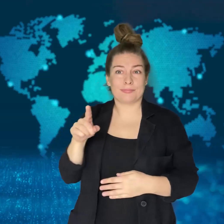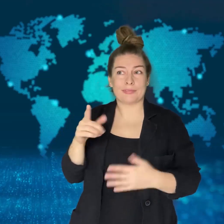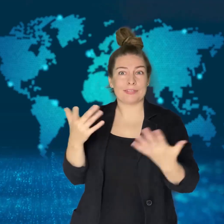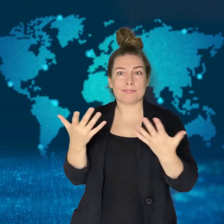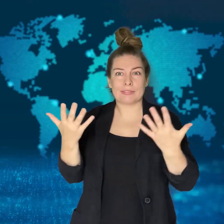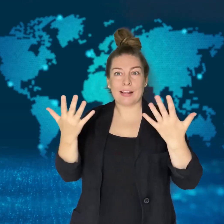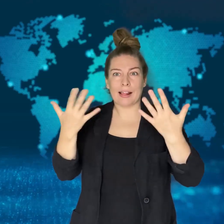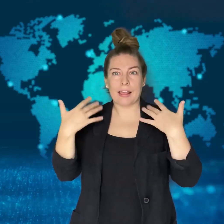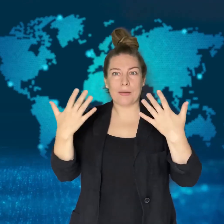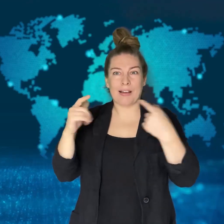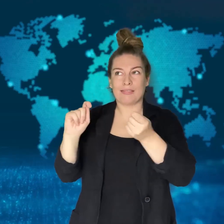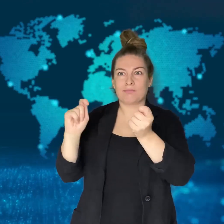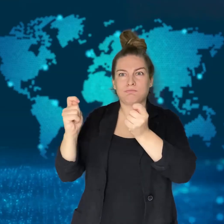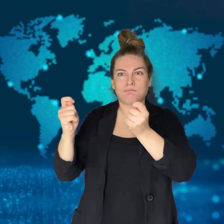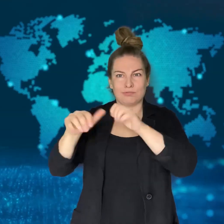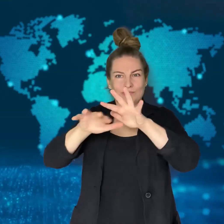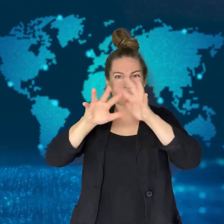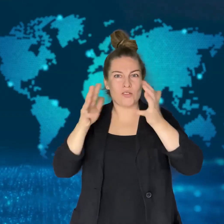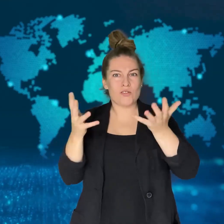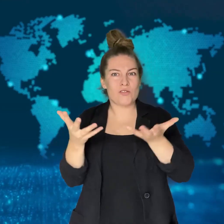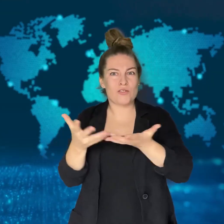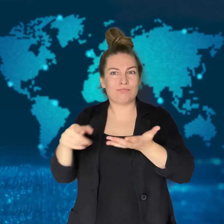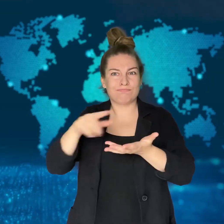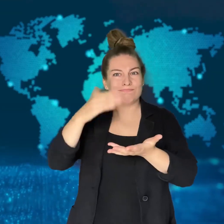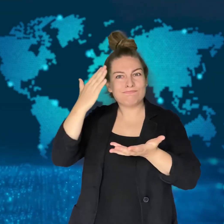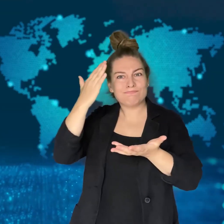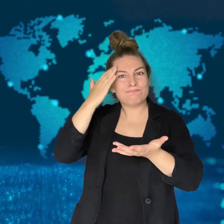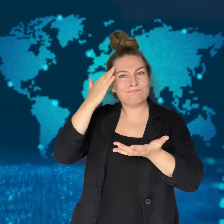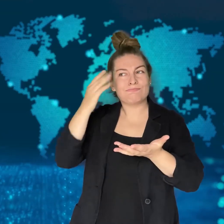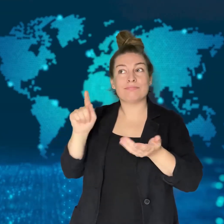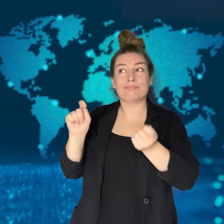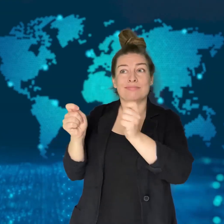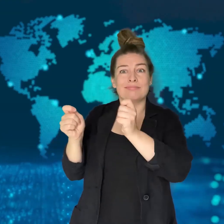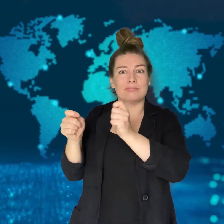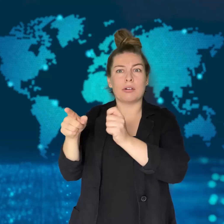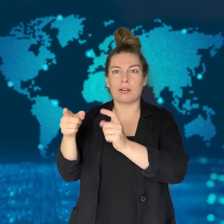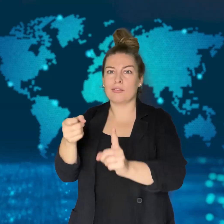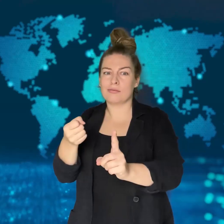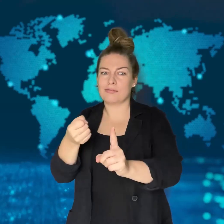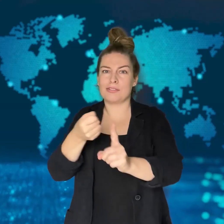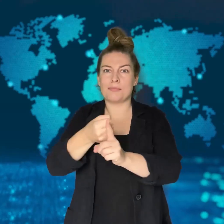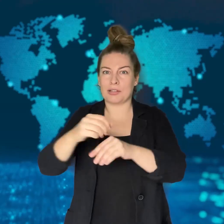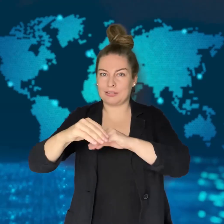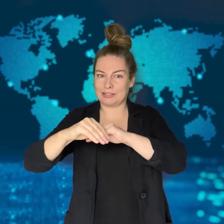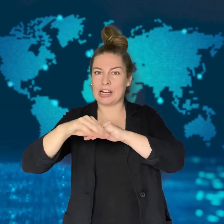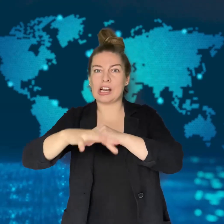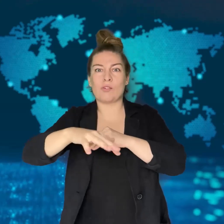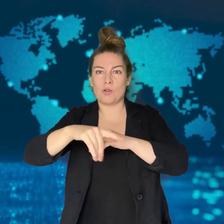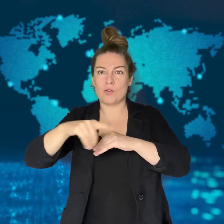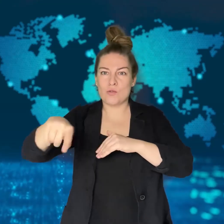and conditions that allow hurricanes to thrive.